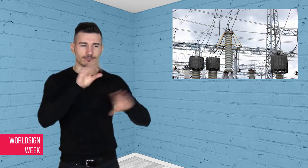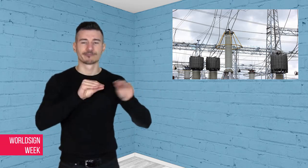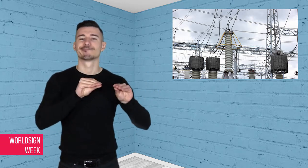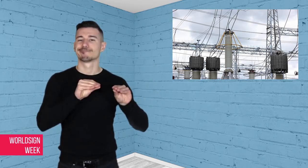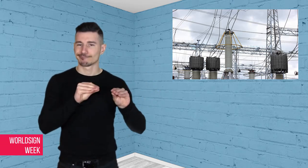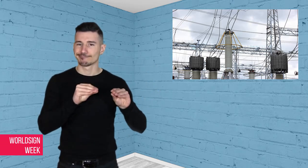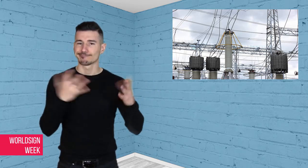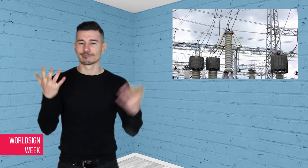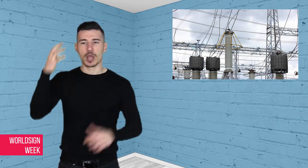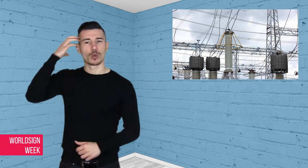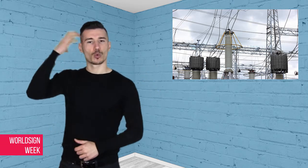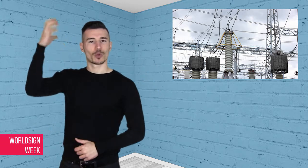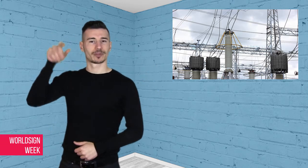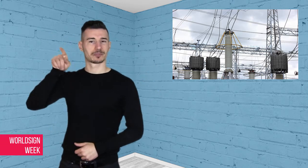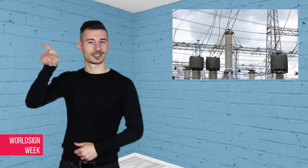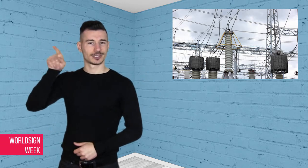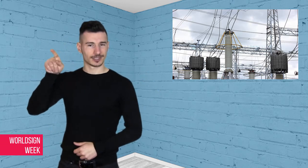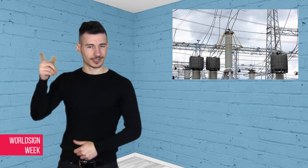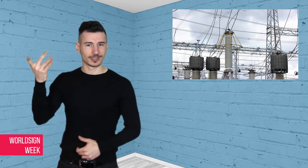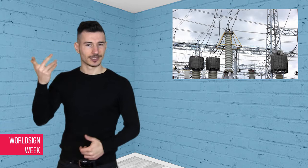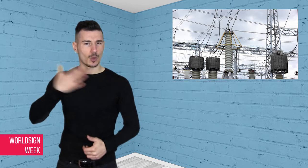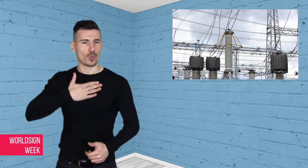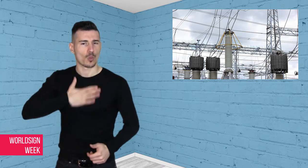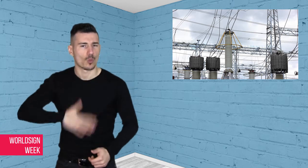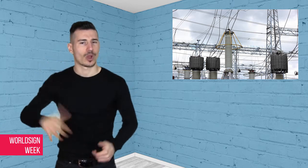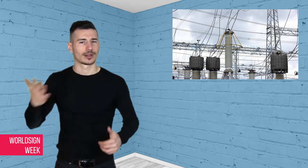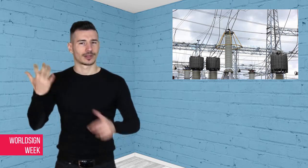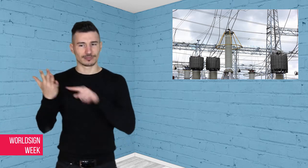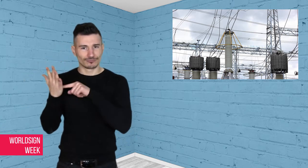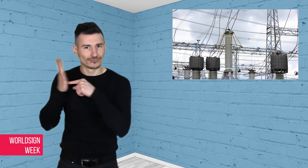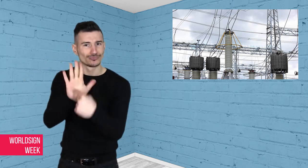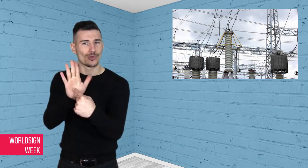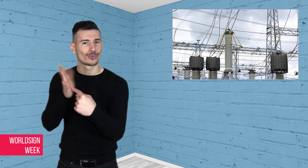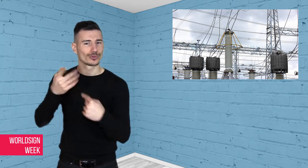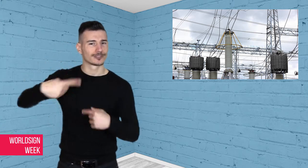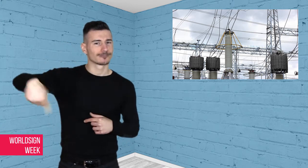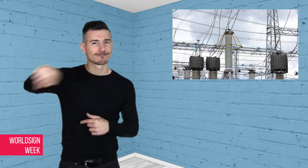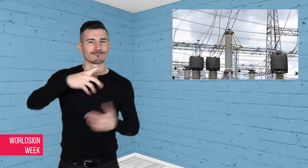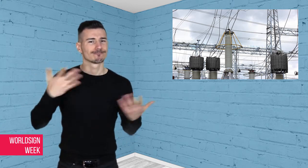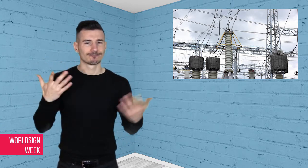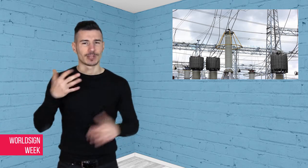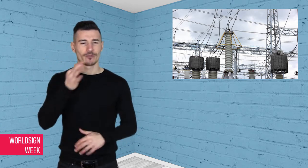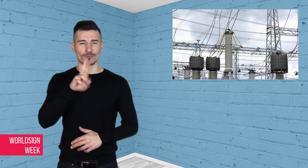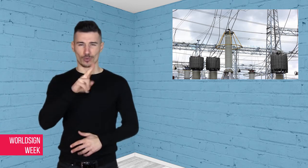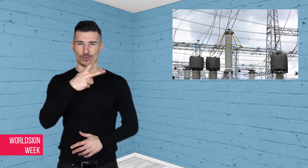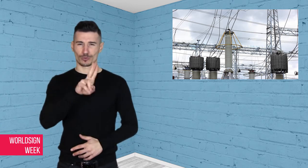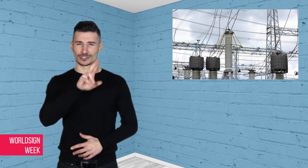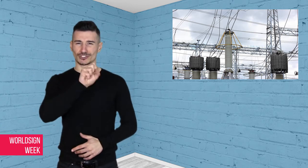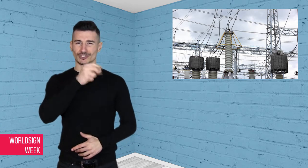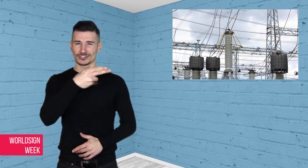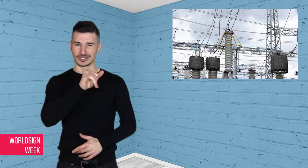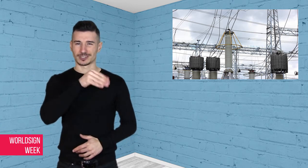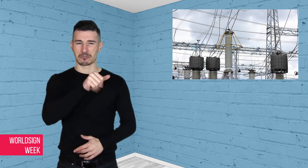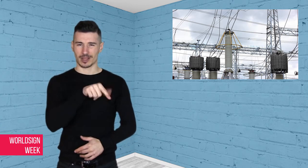Fukushima residents, explains that the government’s intentions in trying to